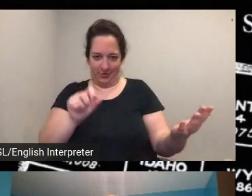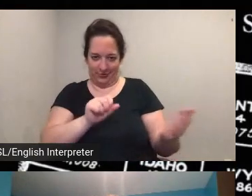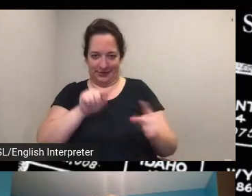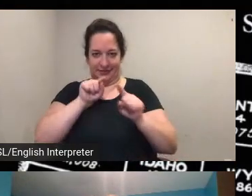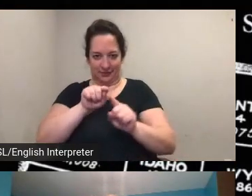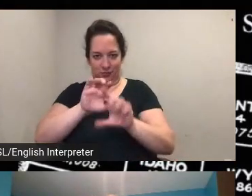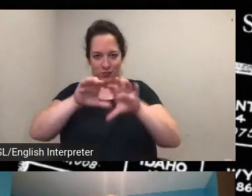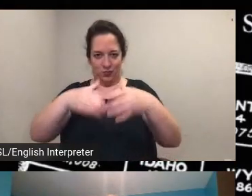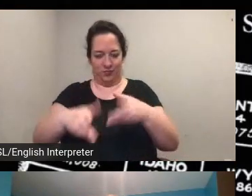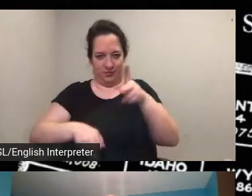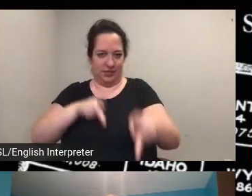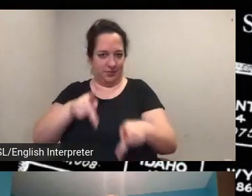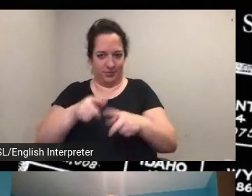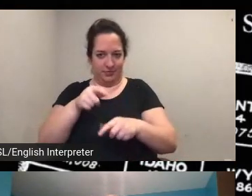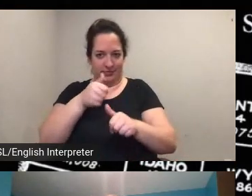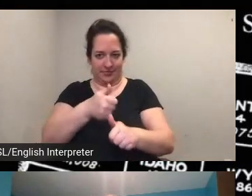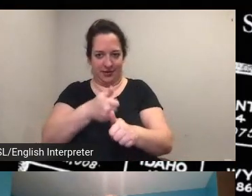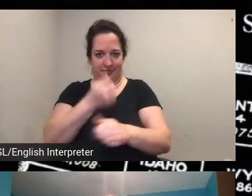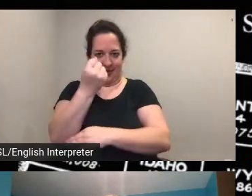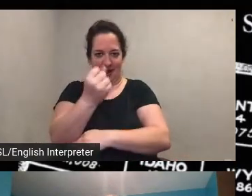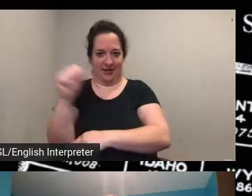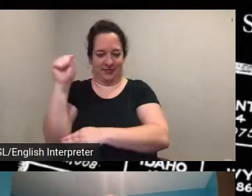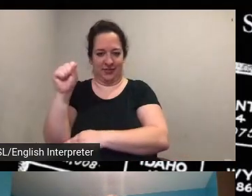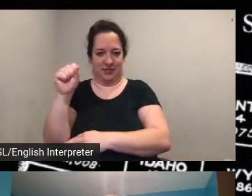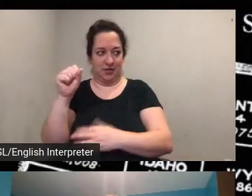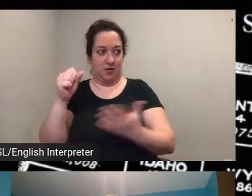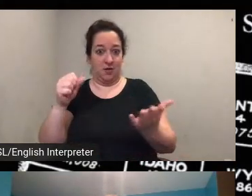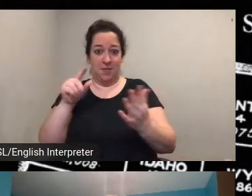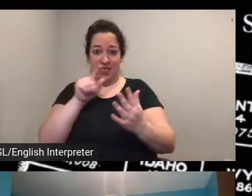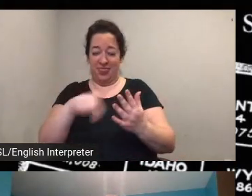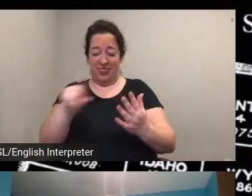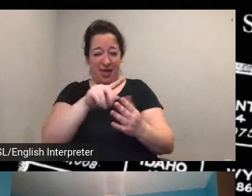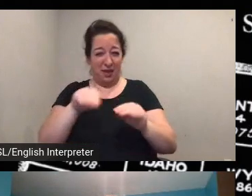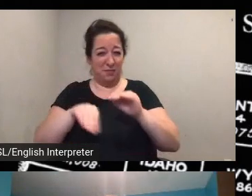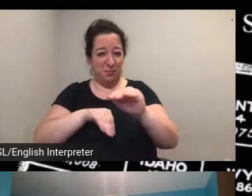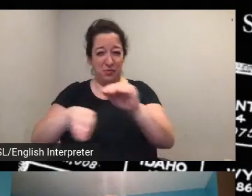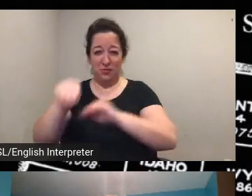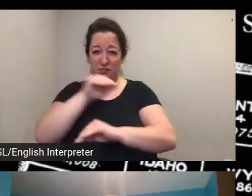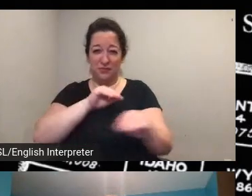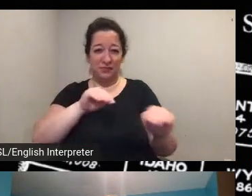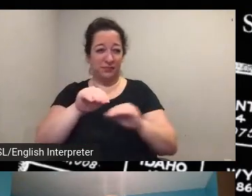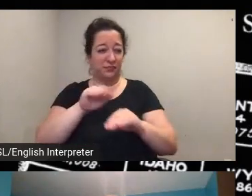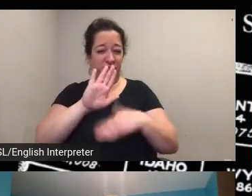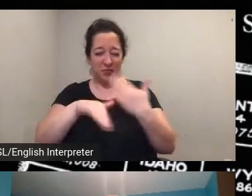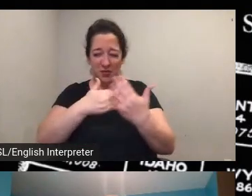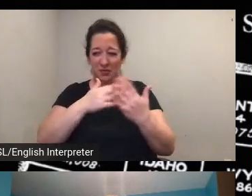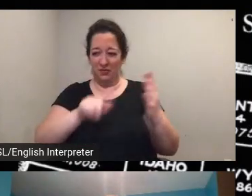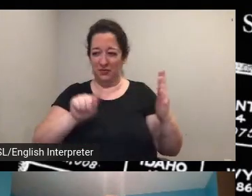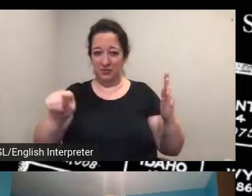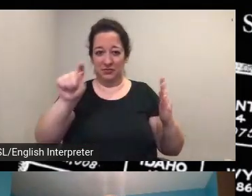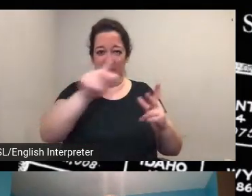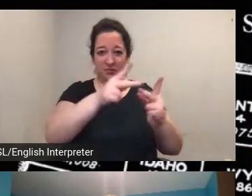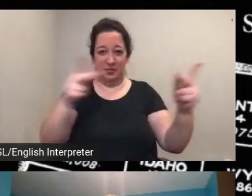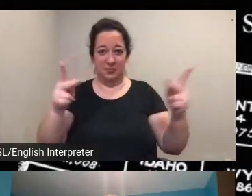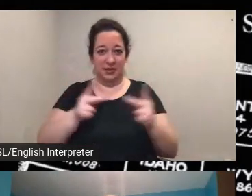you know that's what maybe makes them more mobile but they've moved all over the place not only regionally but really nationally